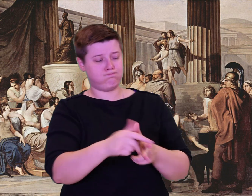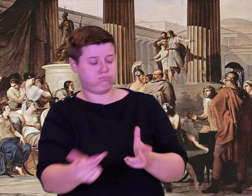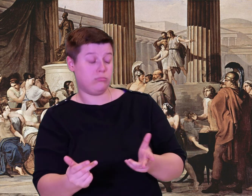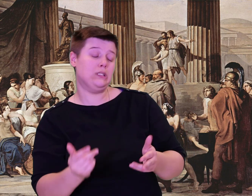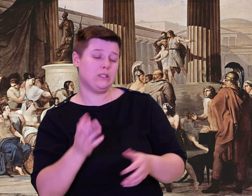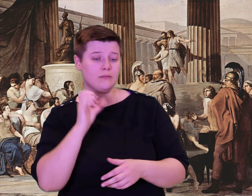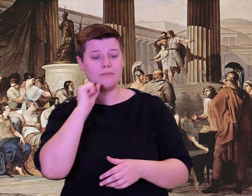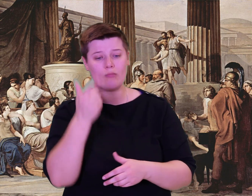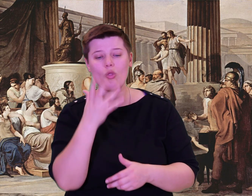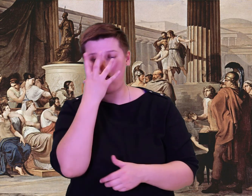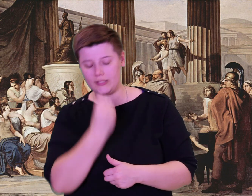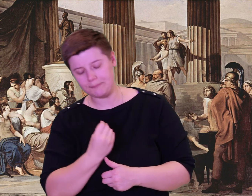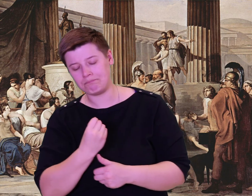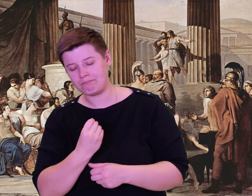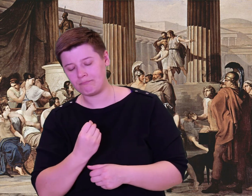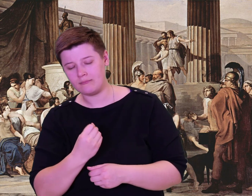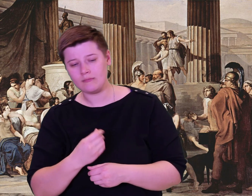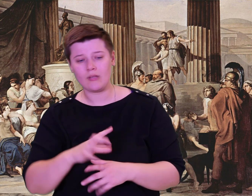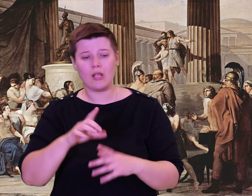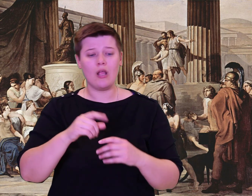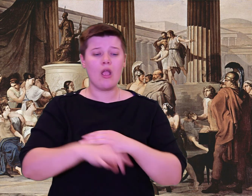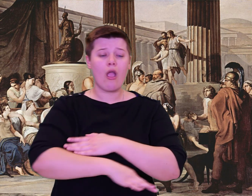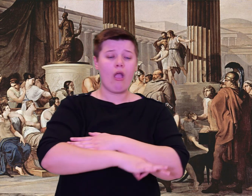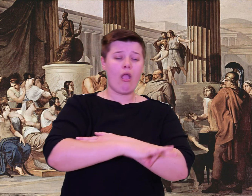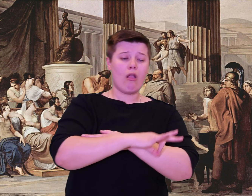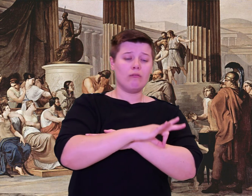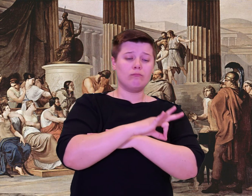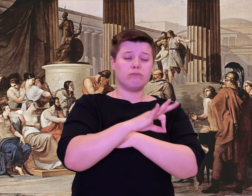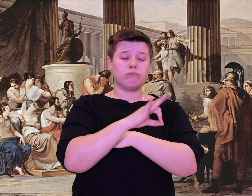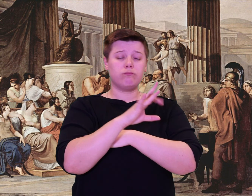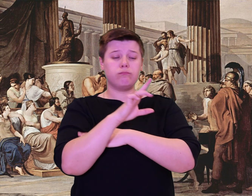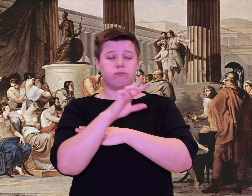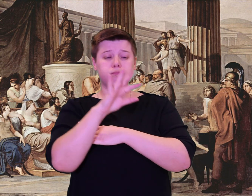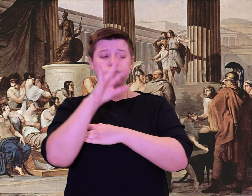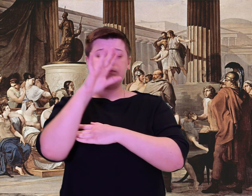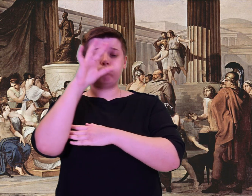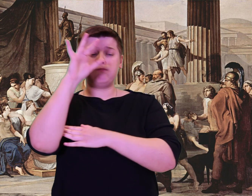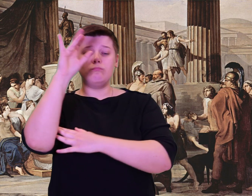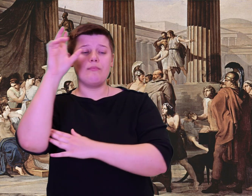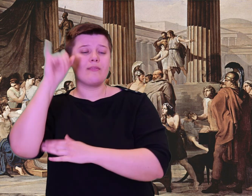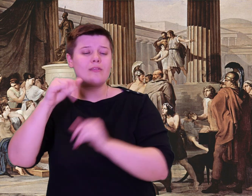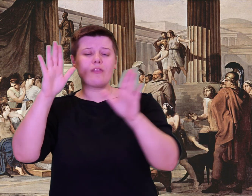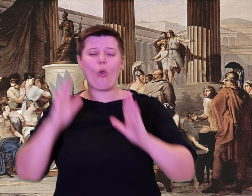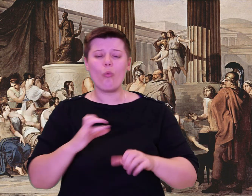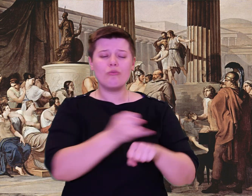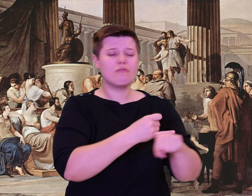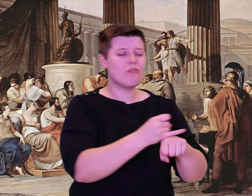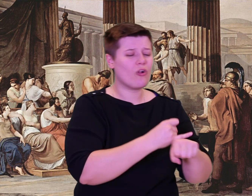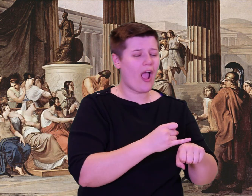there is richness underground. The harbor has good anchorage; there is no need of